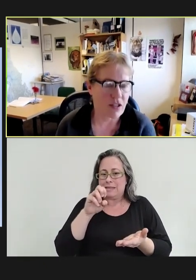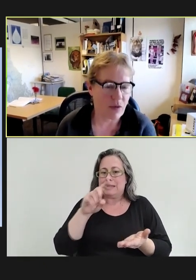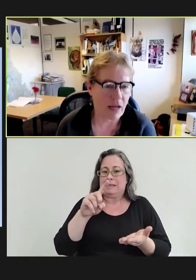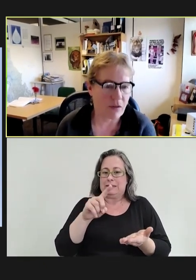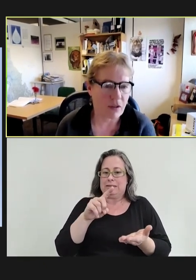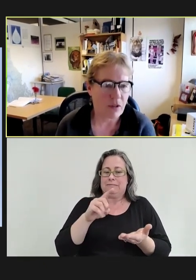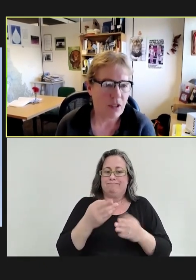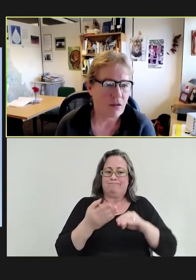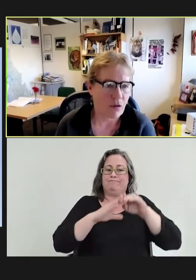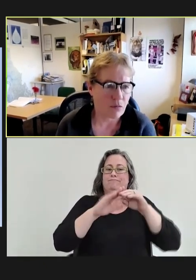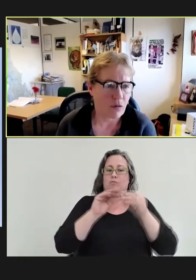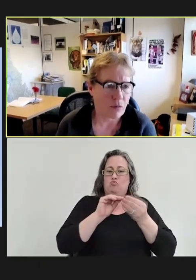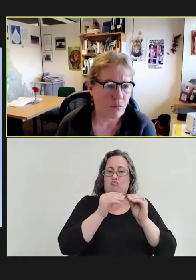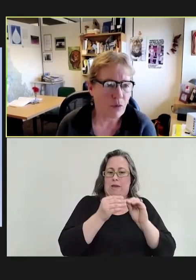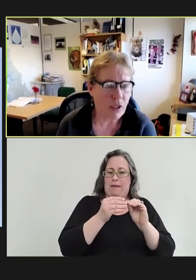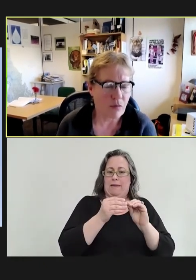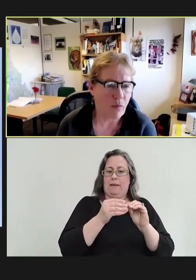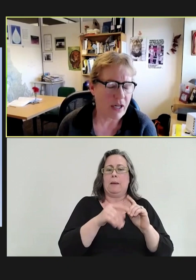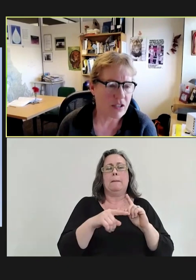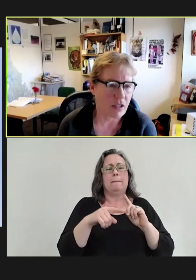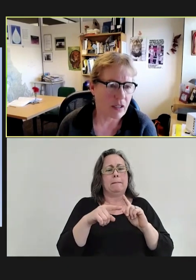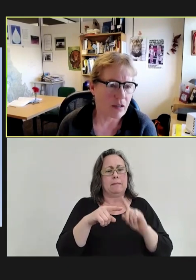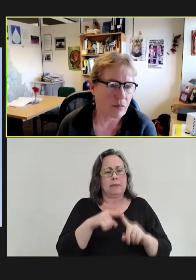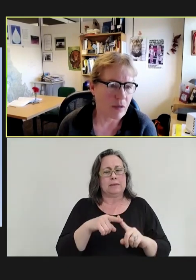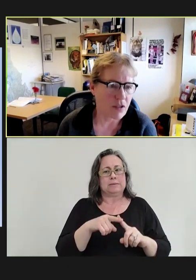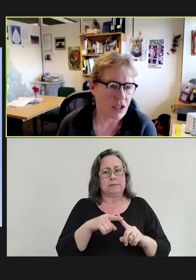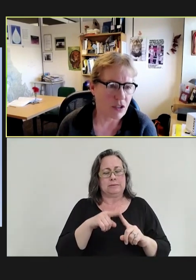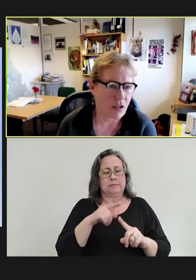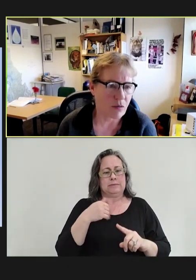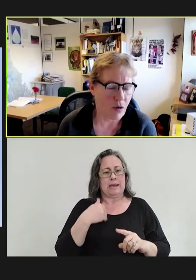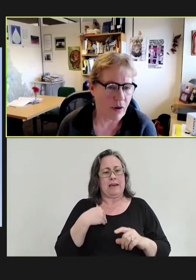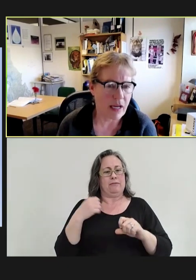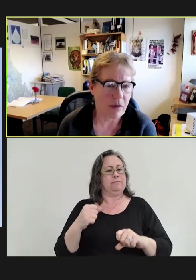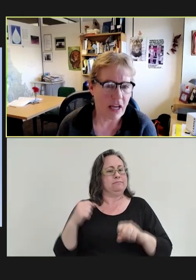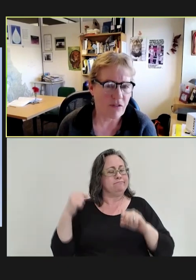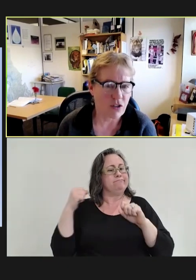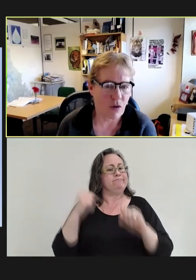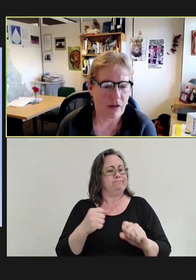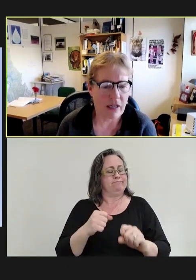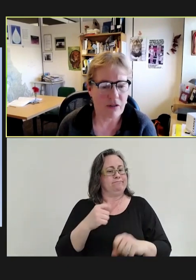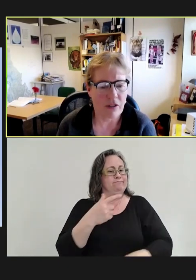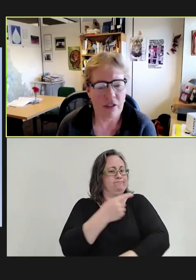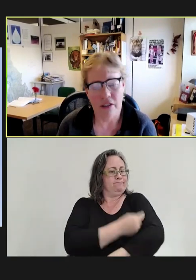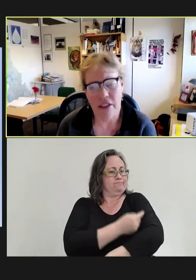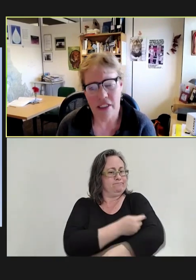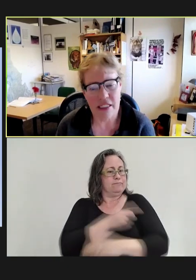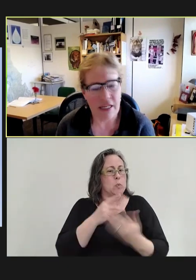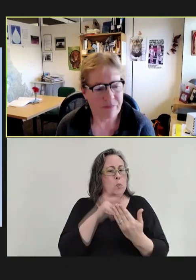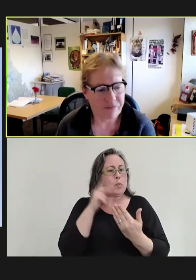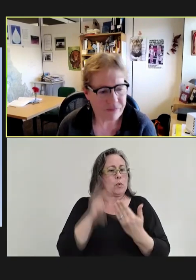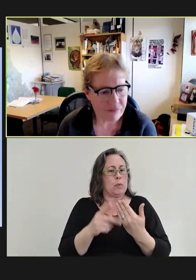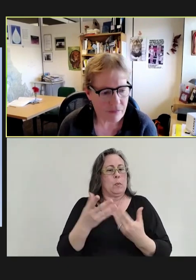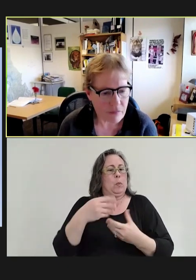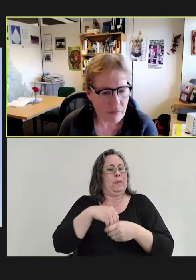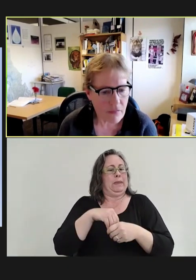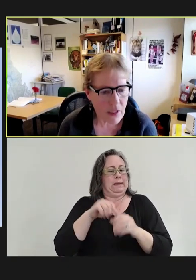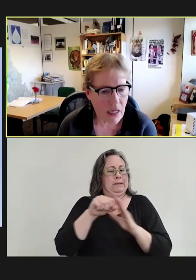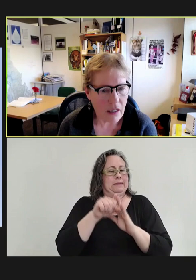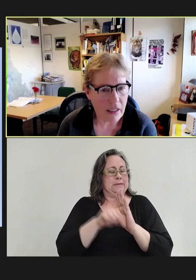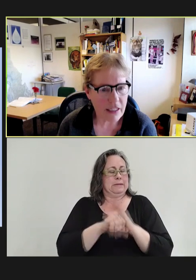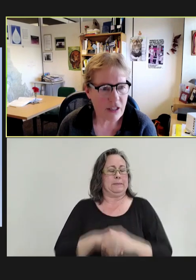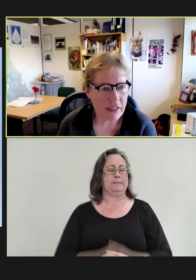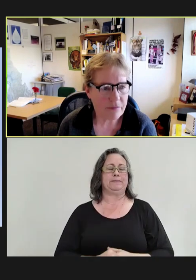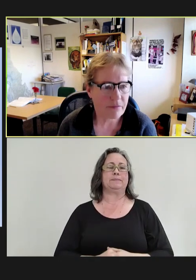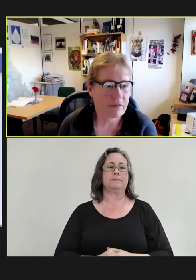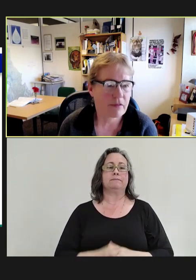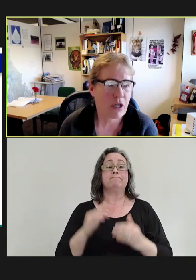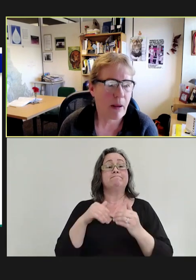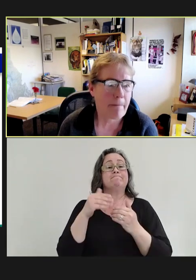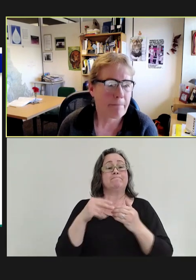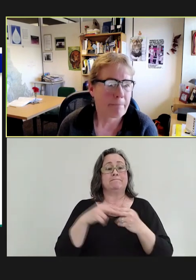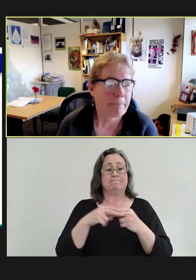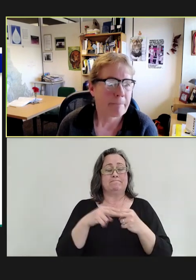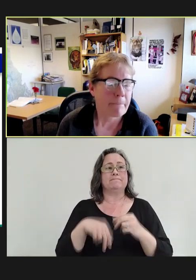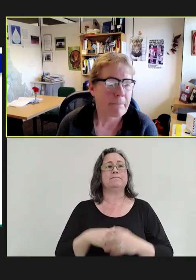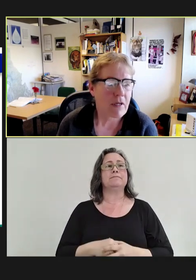as we have a really robust immunization program and efforts going on in the state. Next slide.